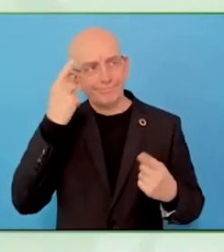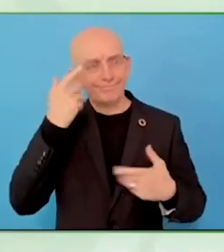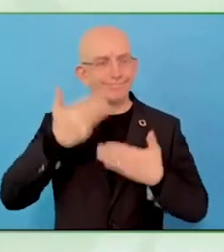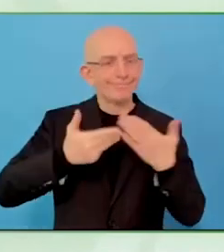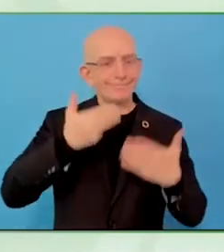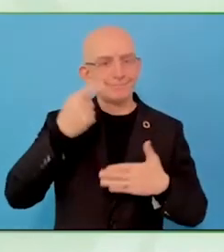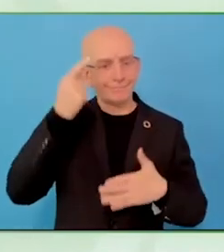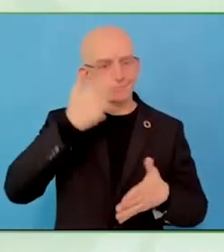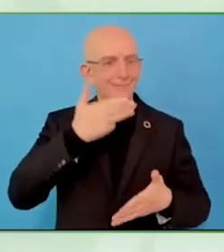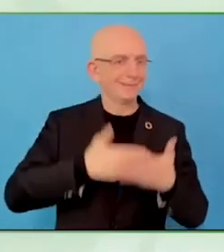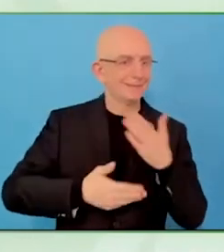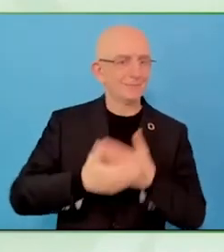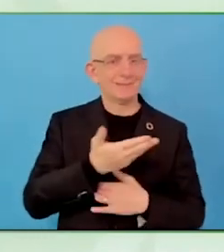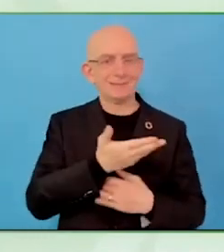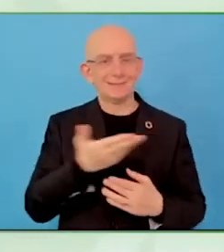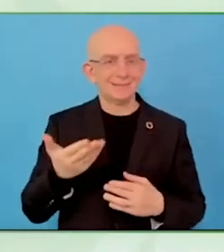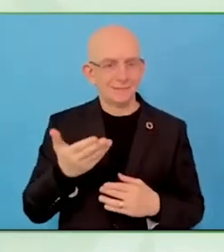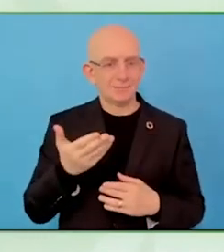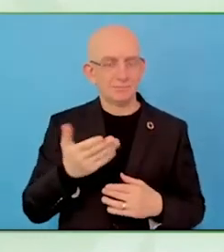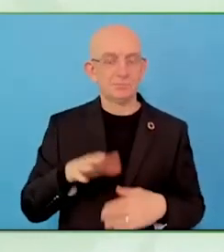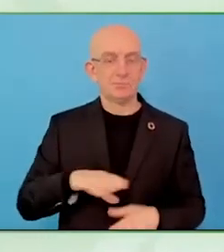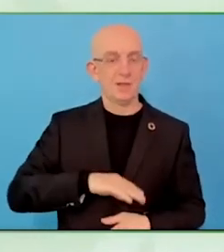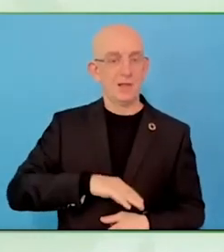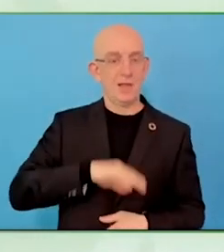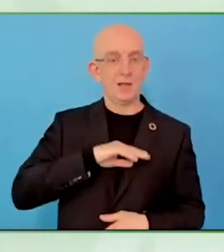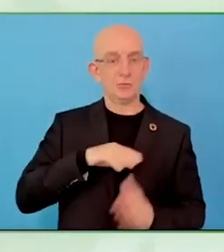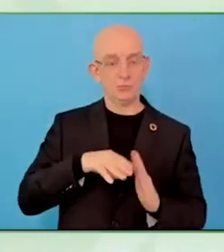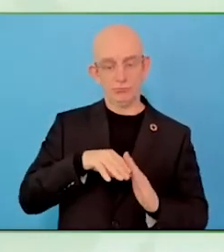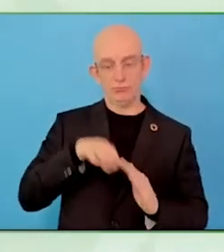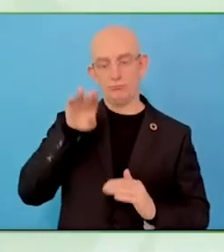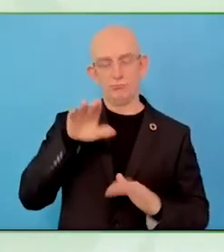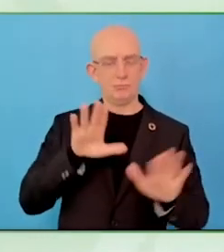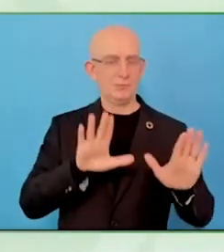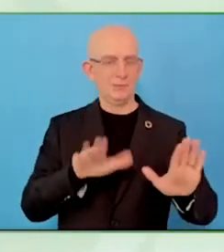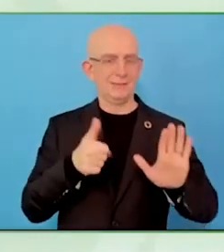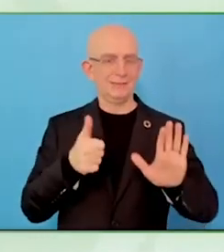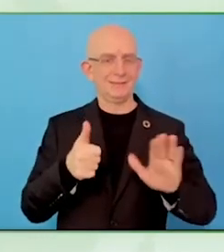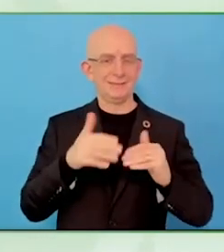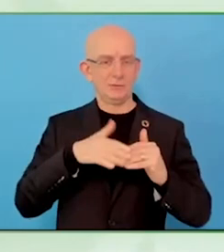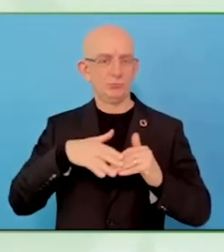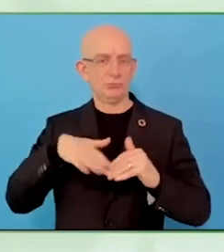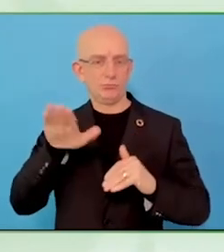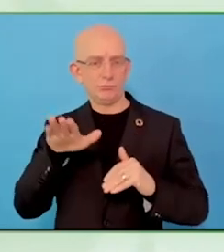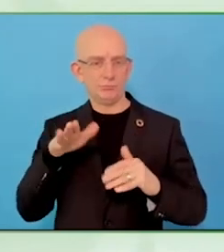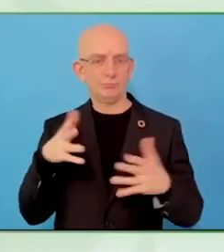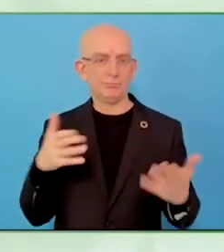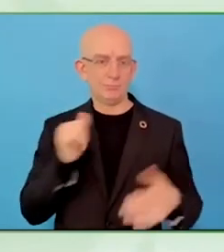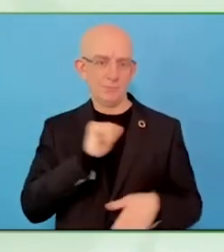because they already have their own treatment. And then they get stuck at home.